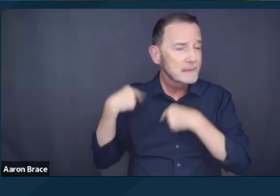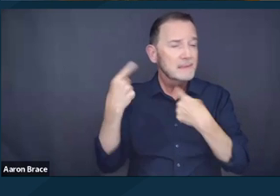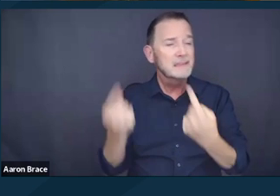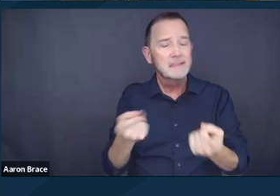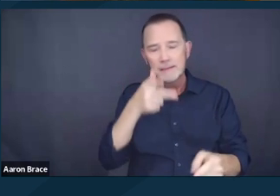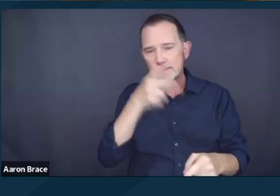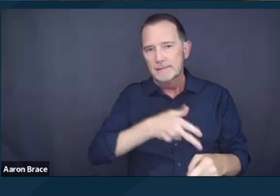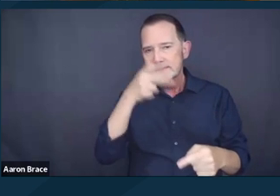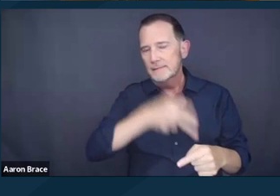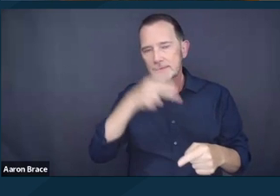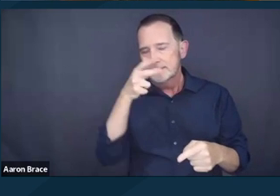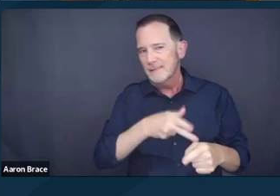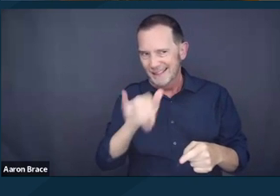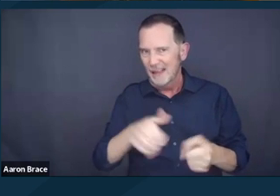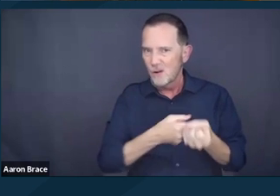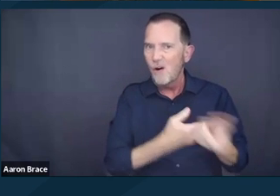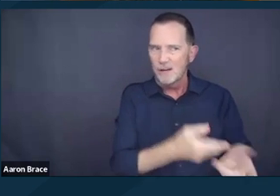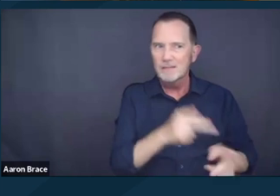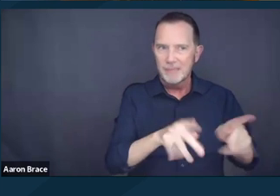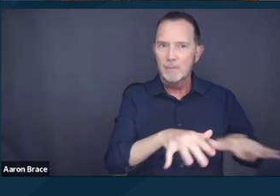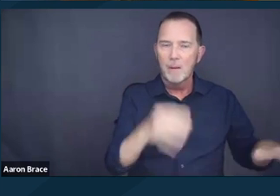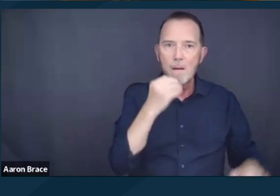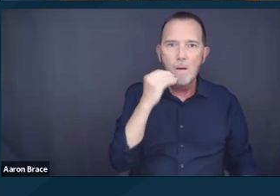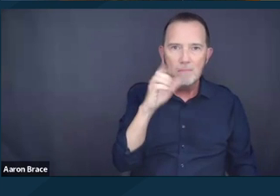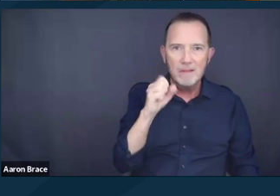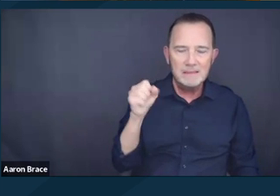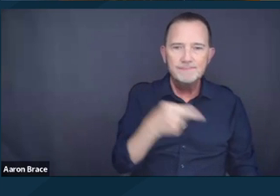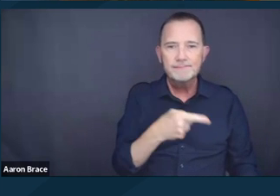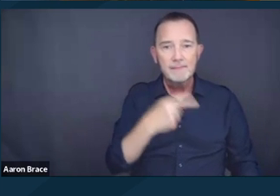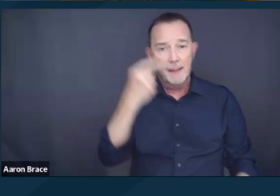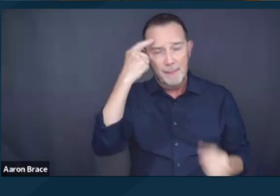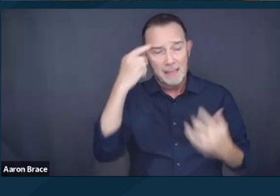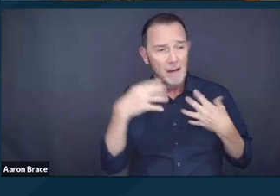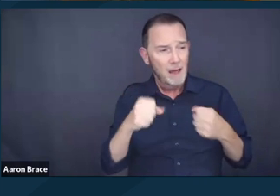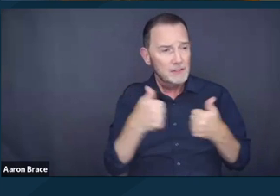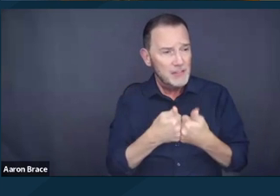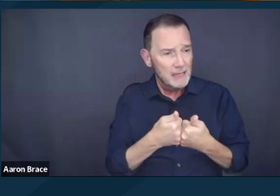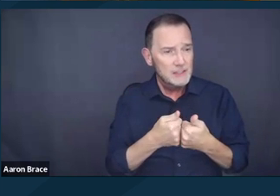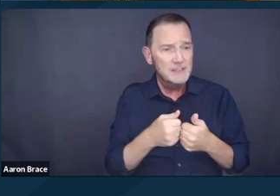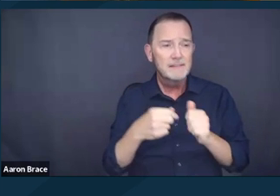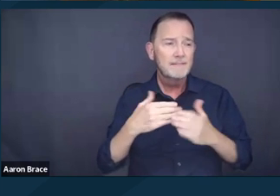Importantly, she termed mental and physical health challenges as precipitating causes of homelessness,